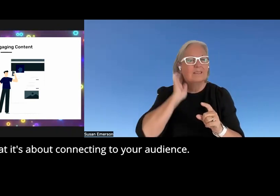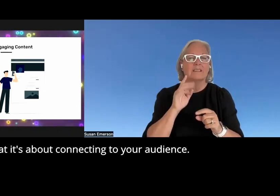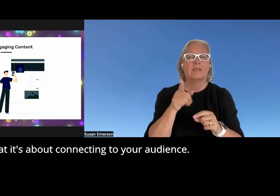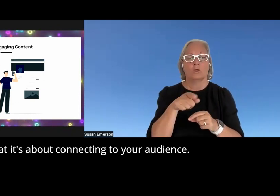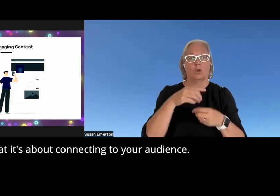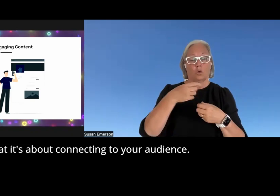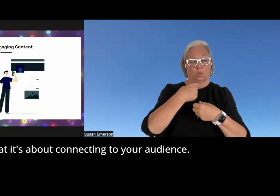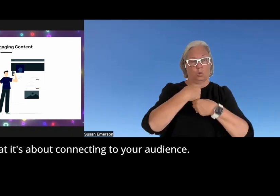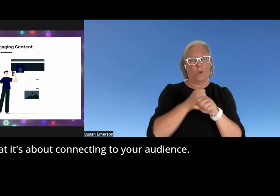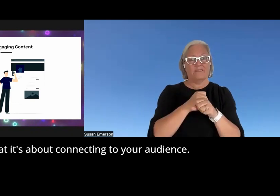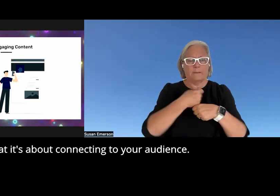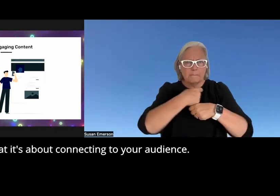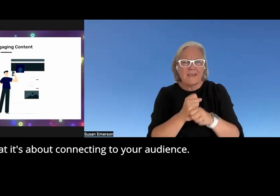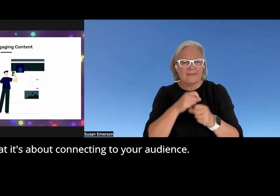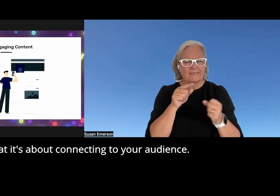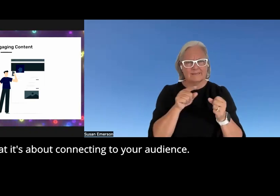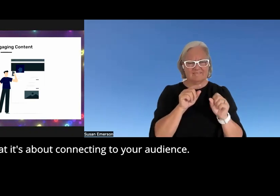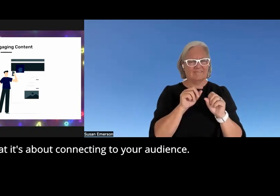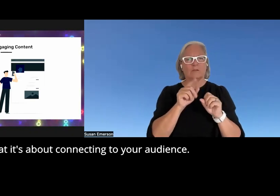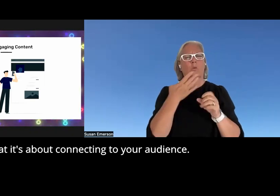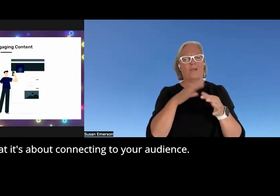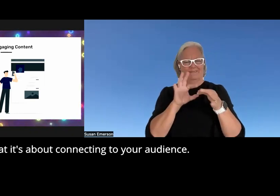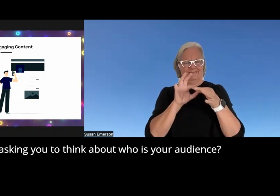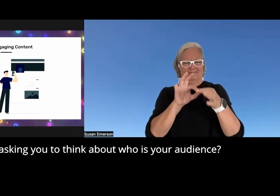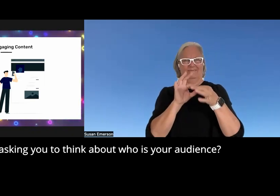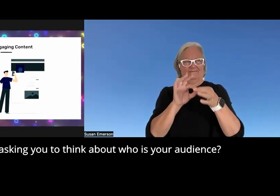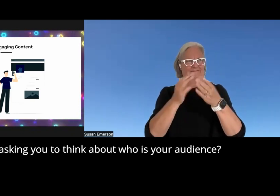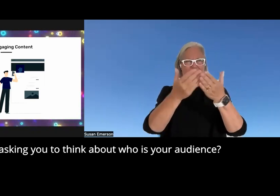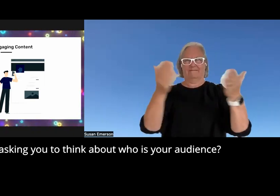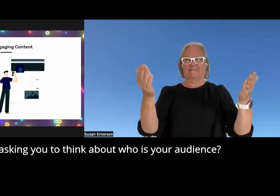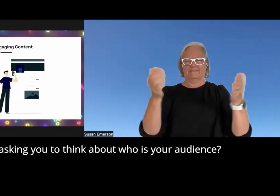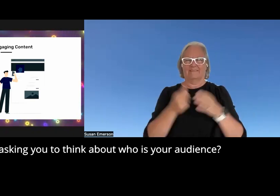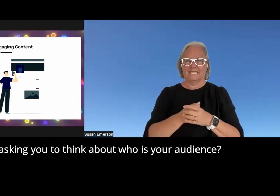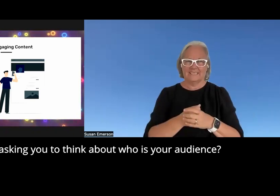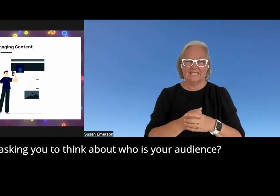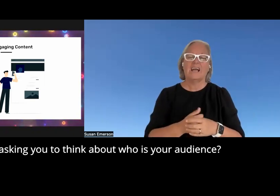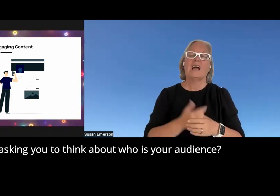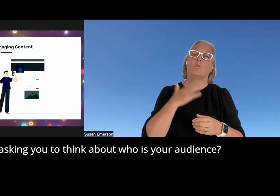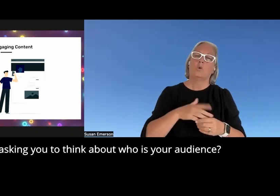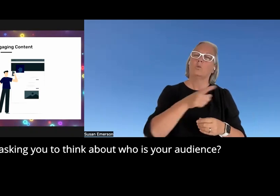that it's about connecting to your audience and so I'm asking you to think about who is